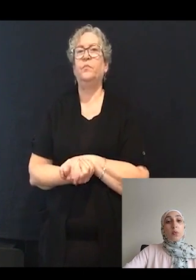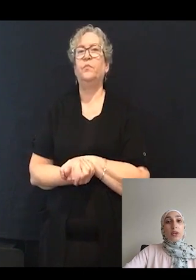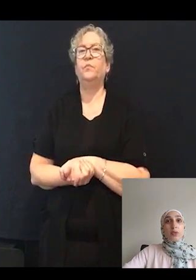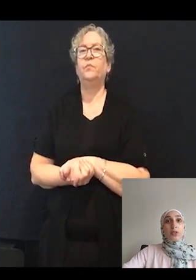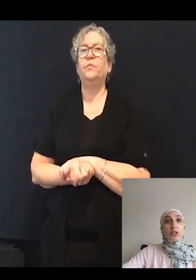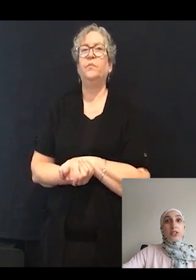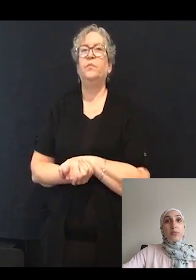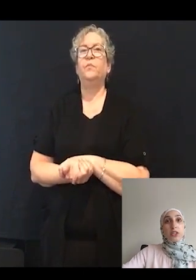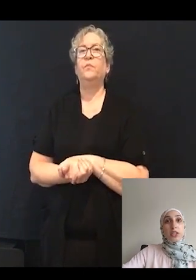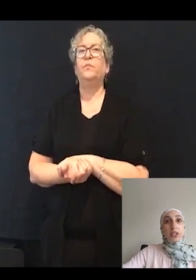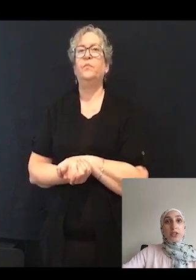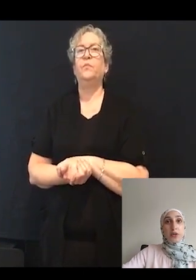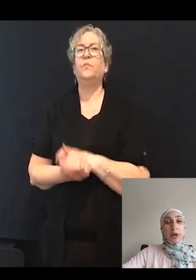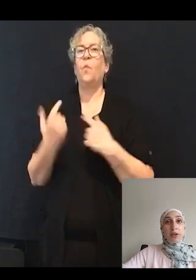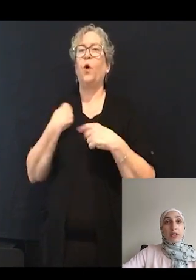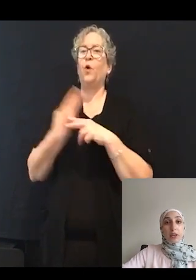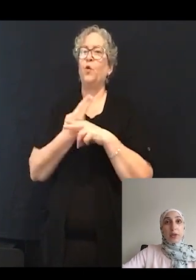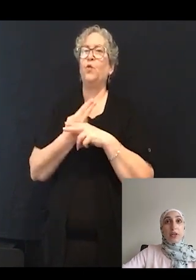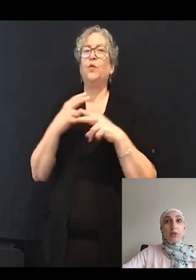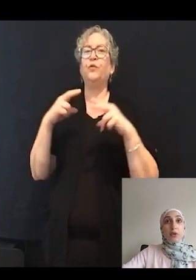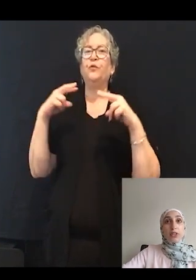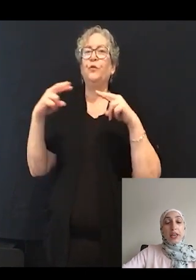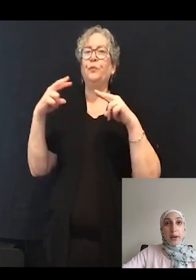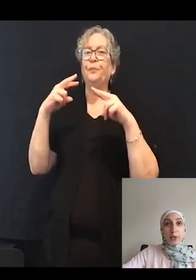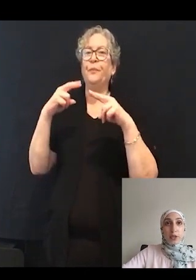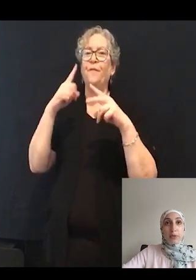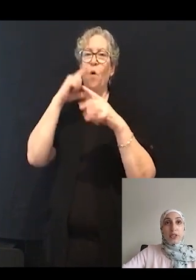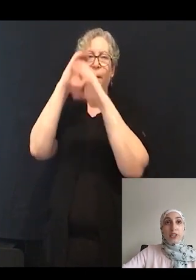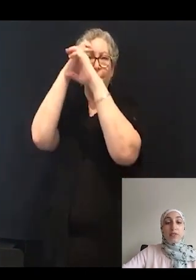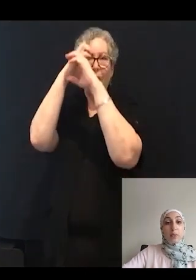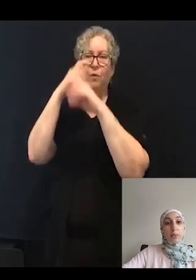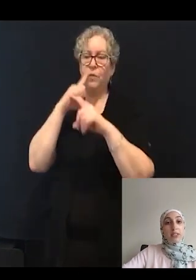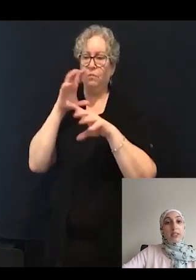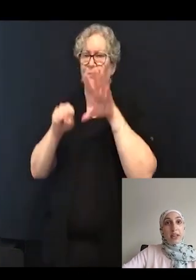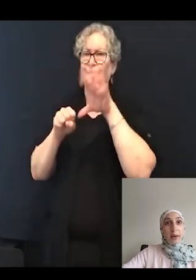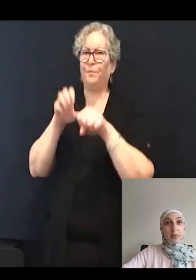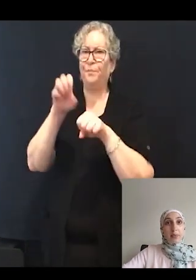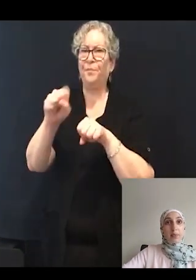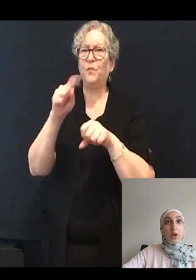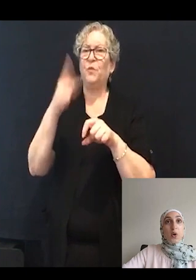We use transmission electron microscopy in order to capture images of the ribbon synapse.